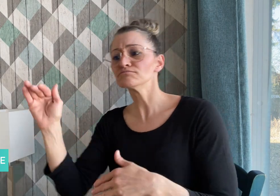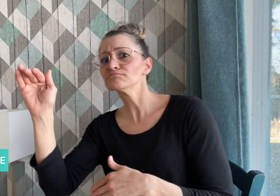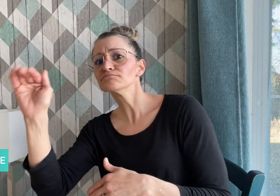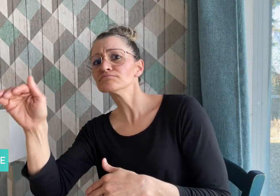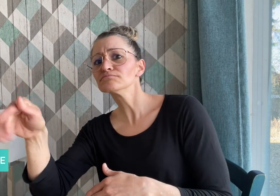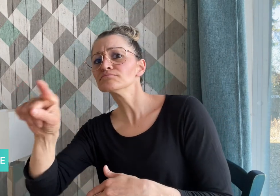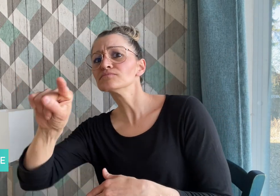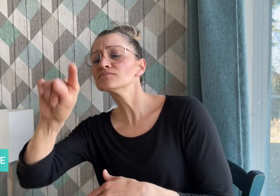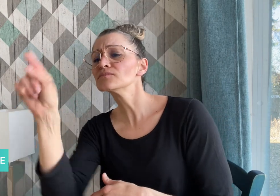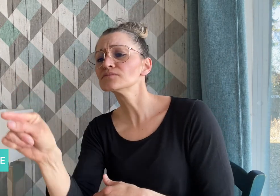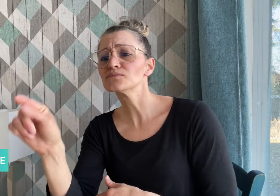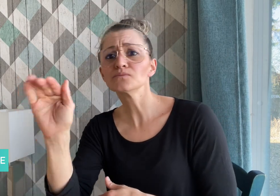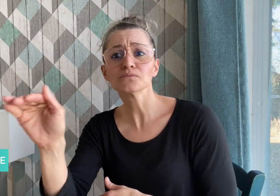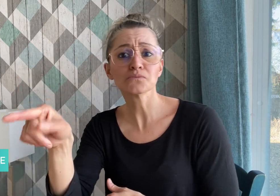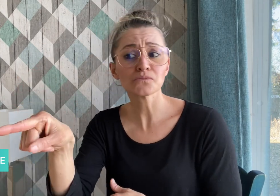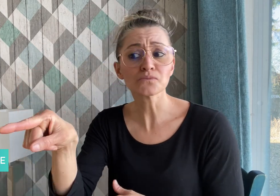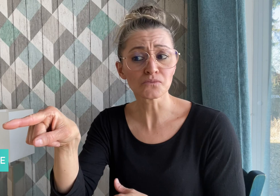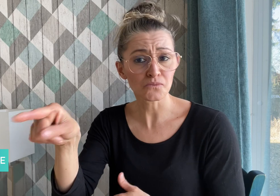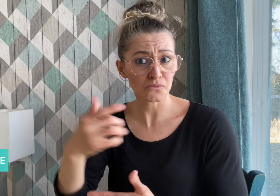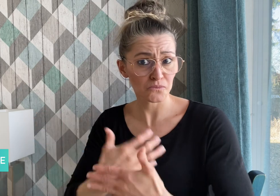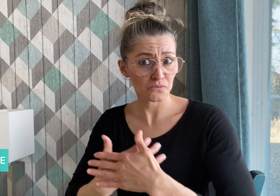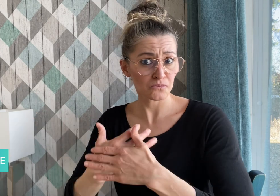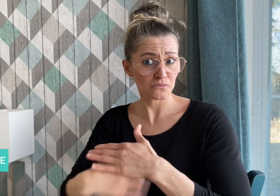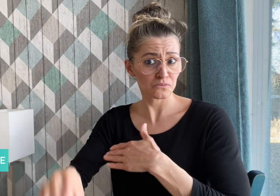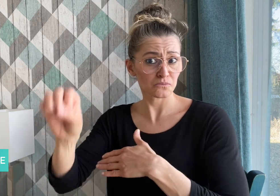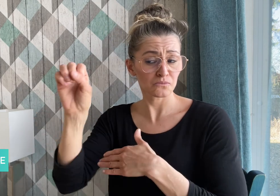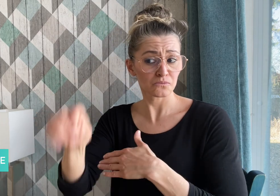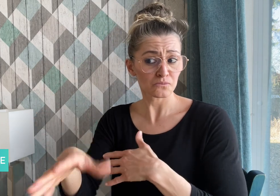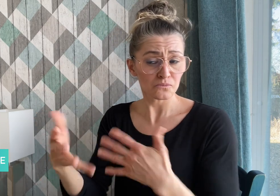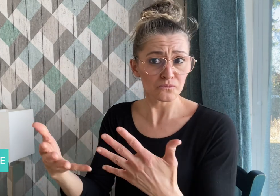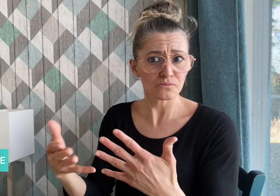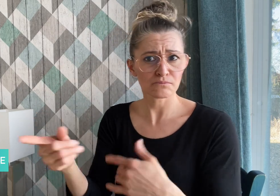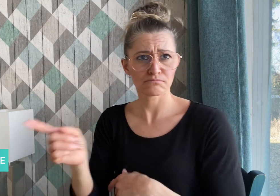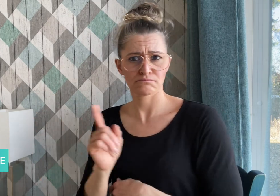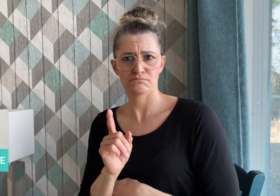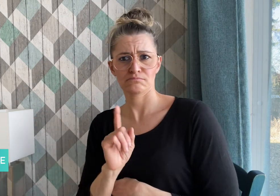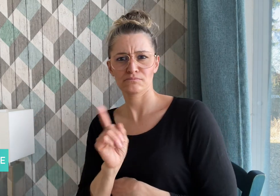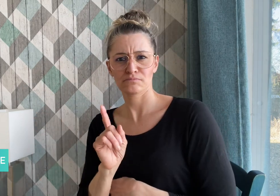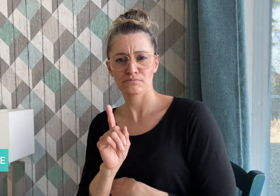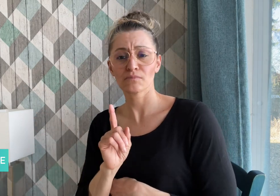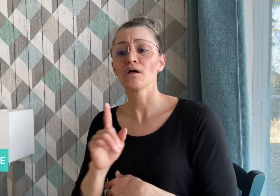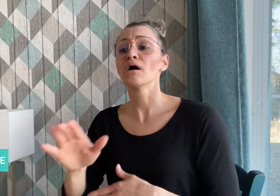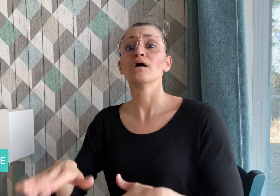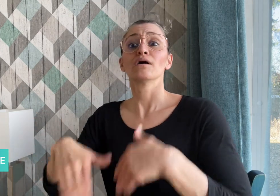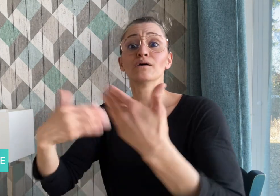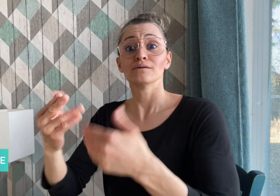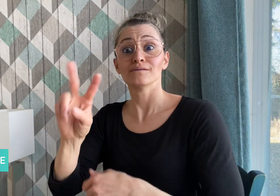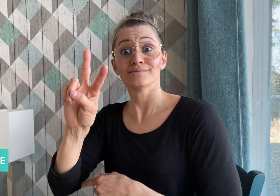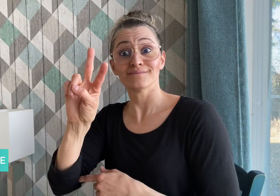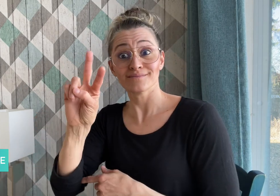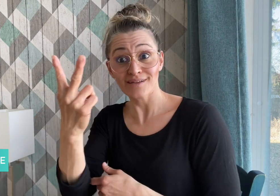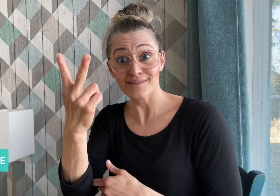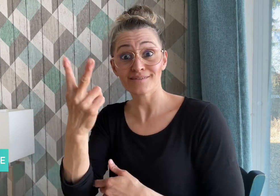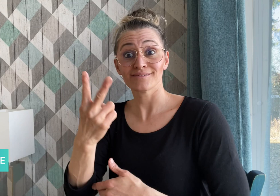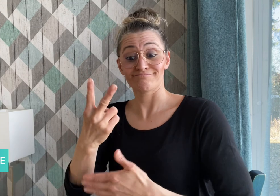pregnancy and was offered sterilization after